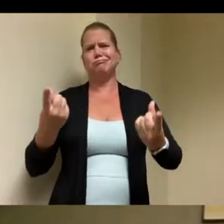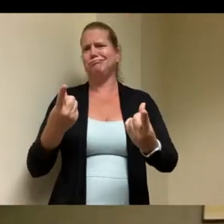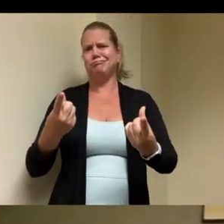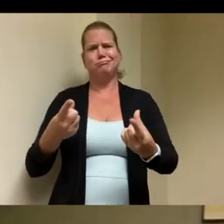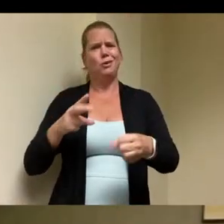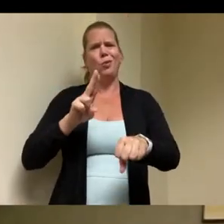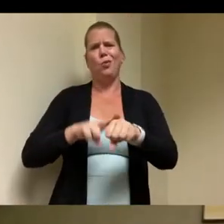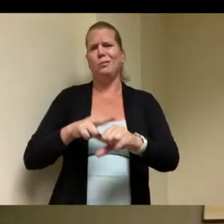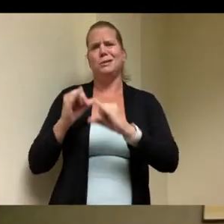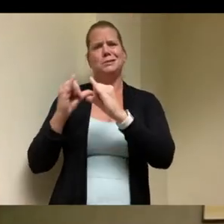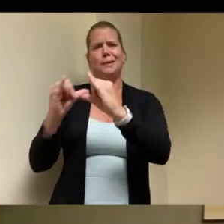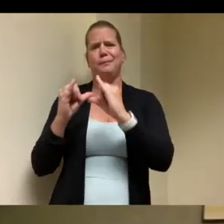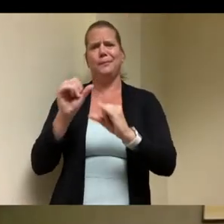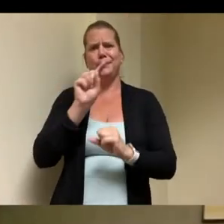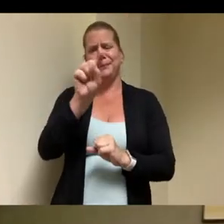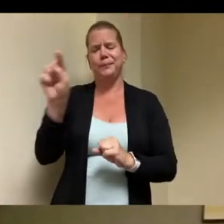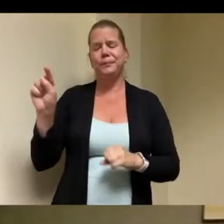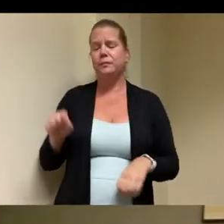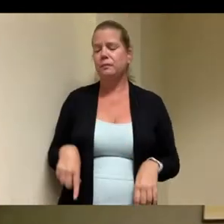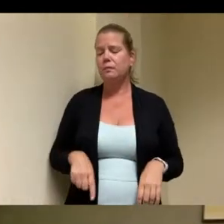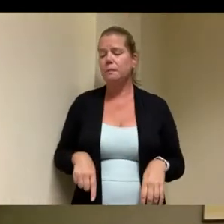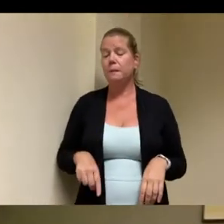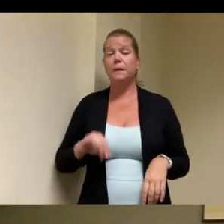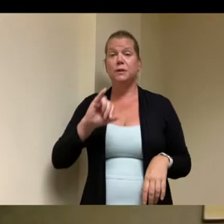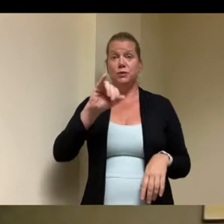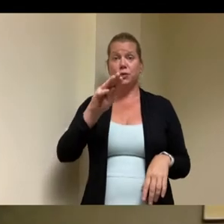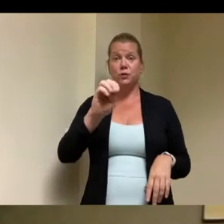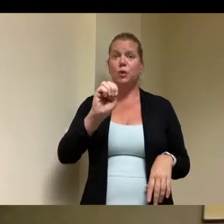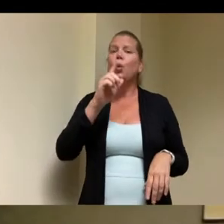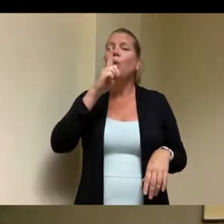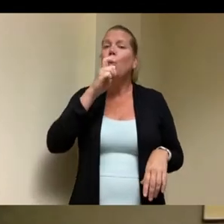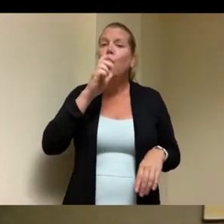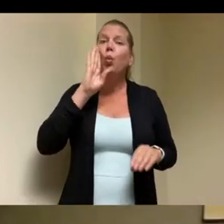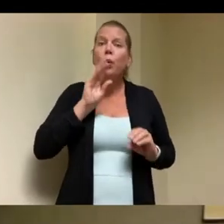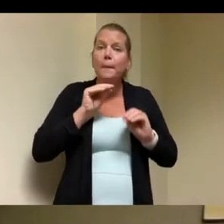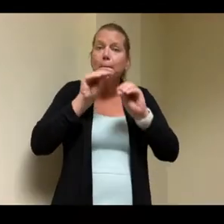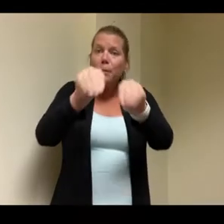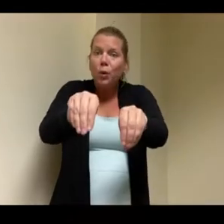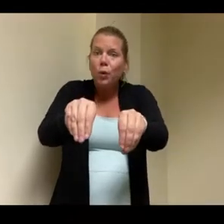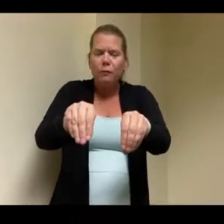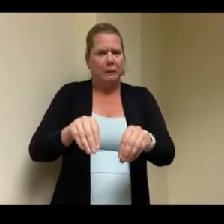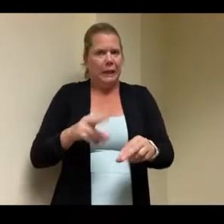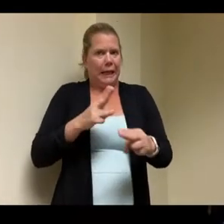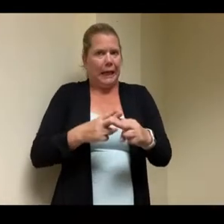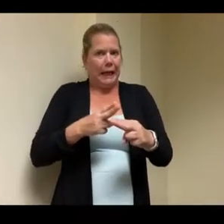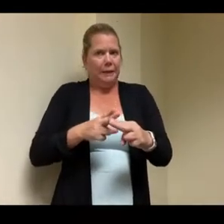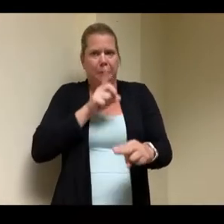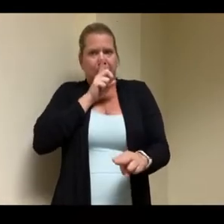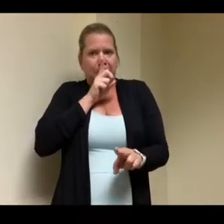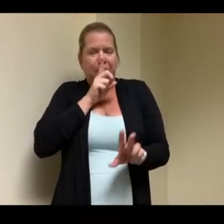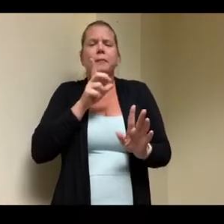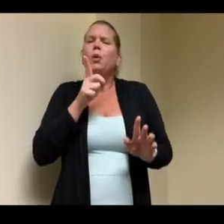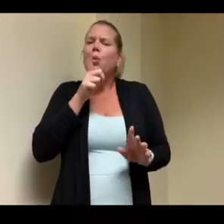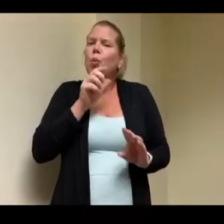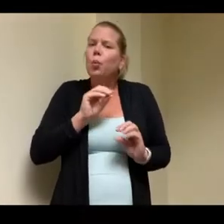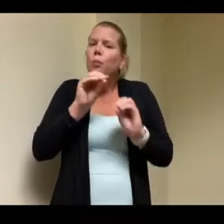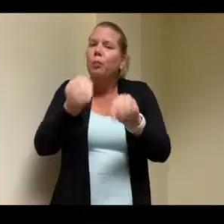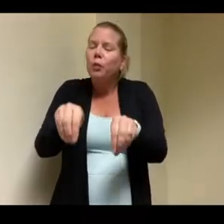into quincy i mean obviously not not names but uh you know we're we're all um i'm gonna i know i know of one that i shared with because that that